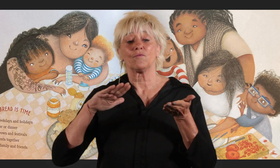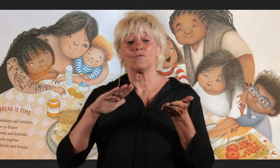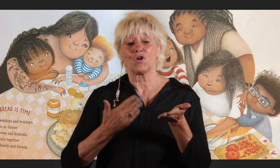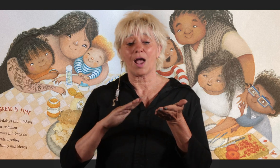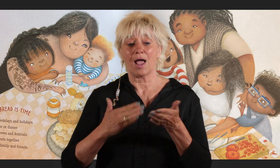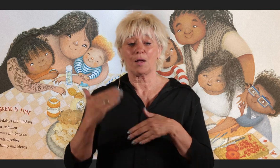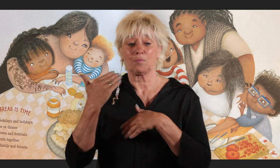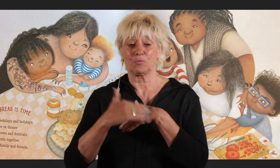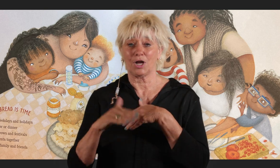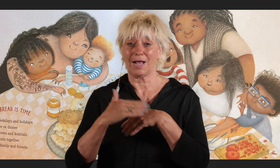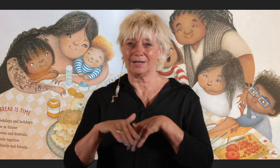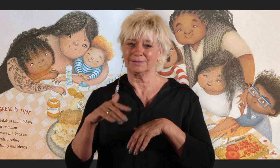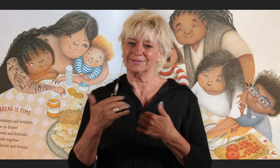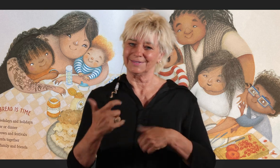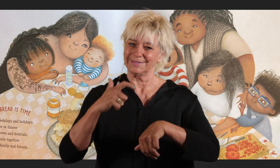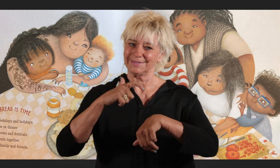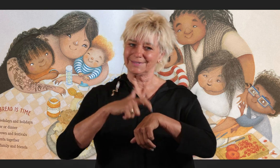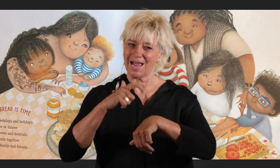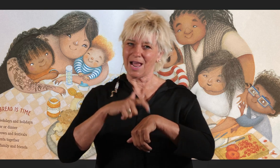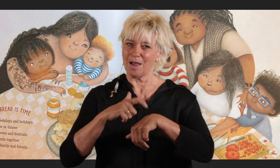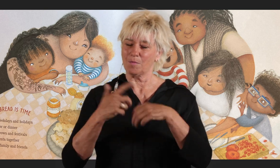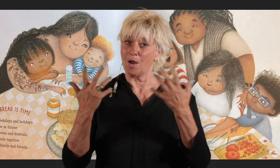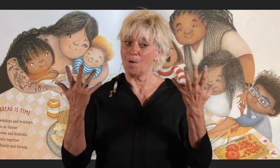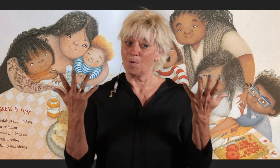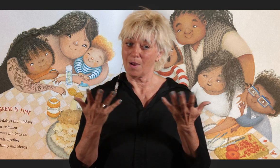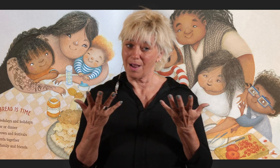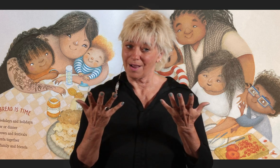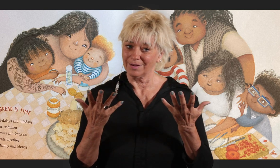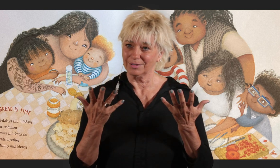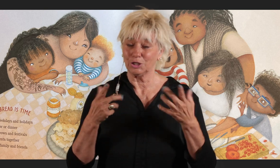Fry bread is time